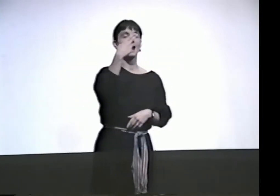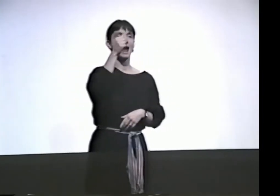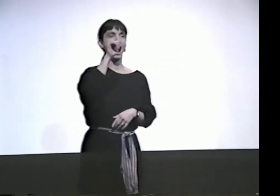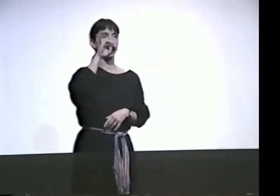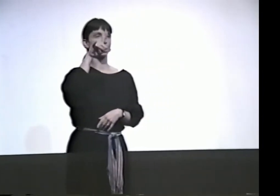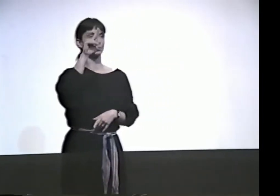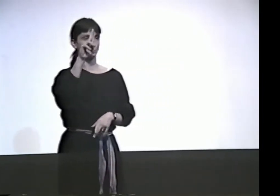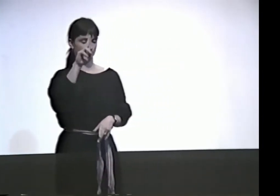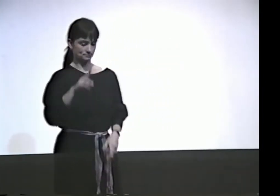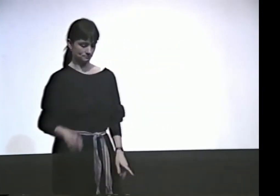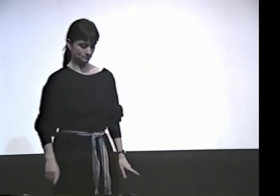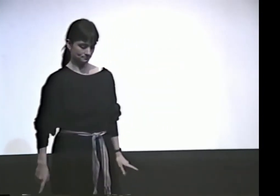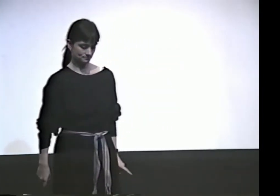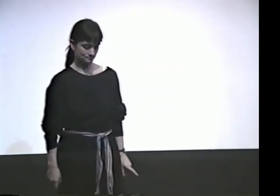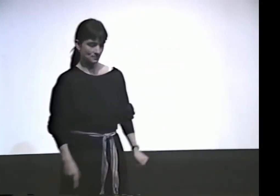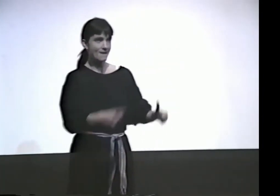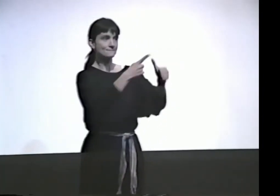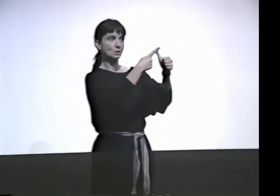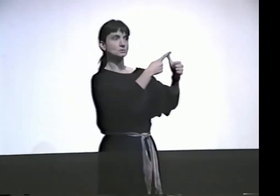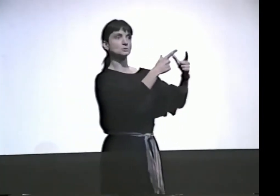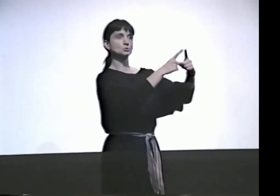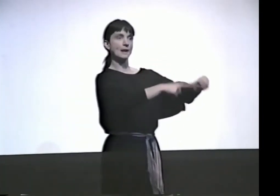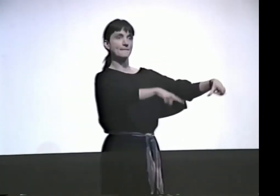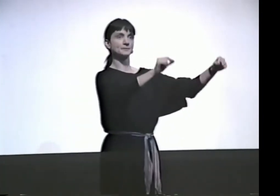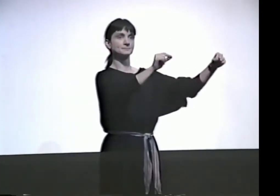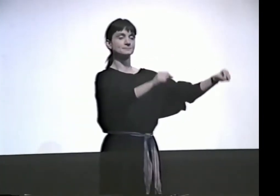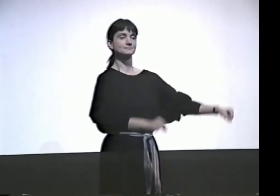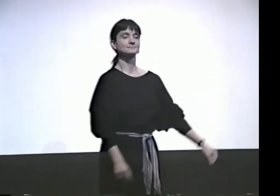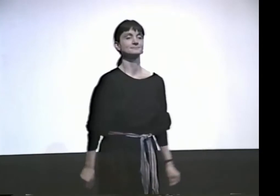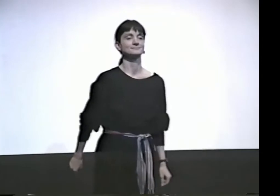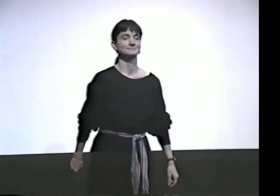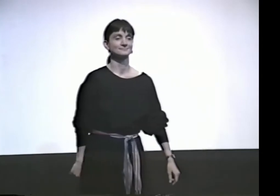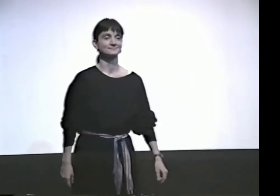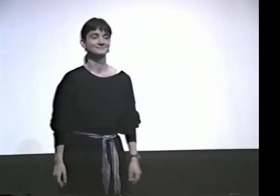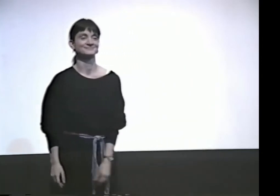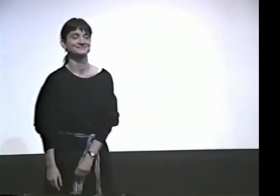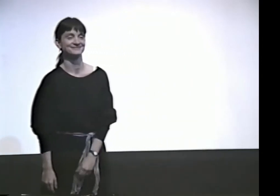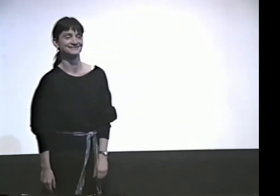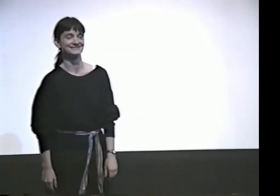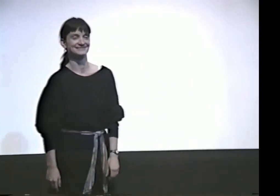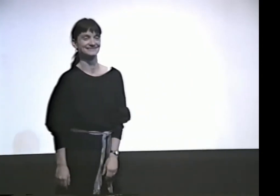SO I'D LIKE TO SHOW YOU A HAIKU. FIRST A JAPANESE ONE.